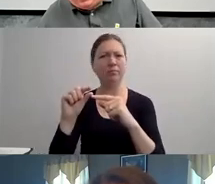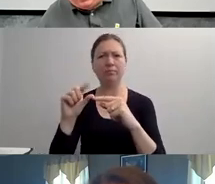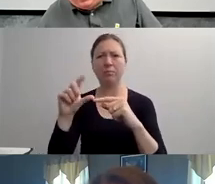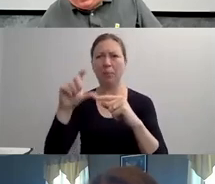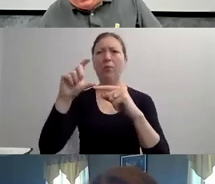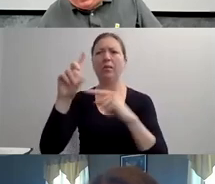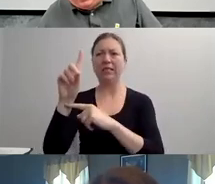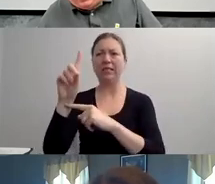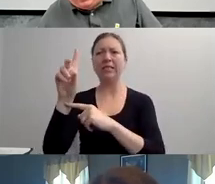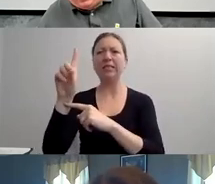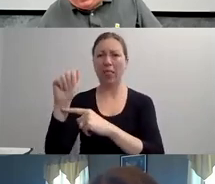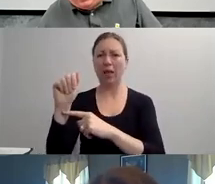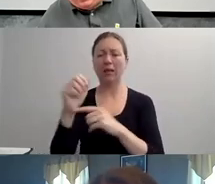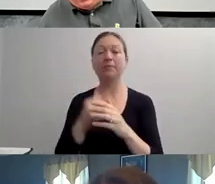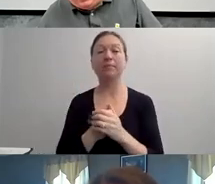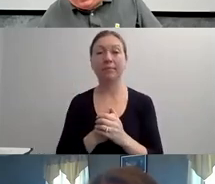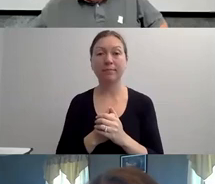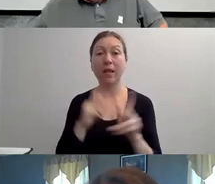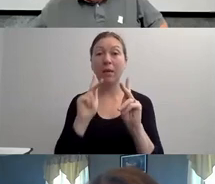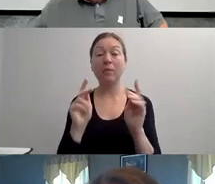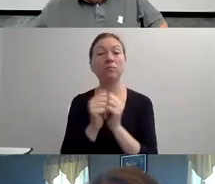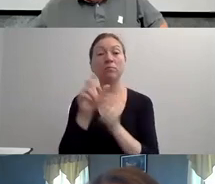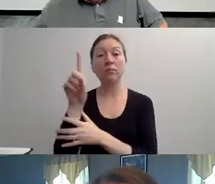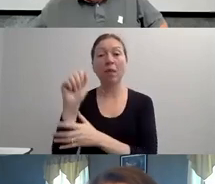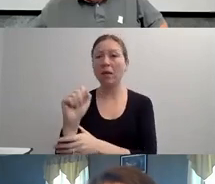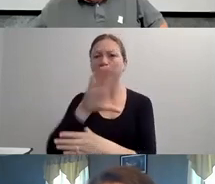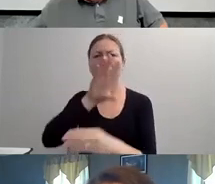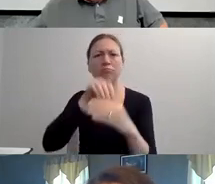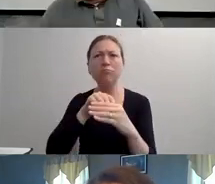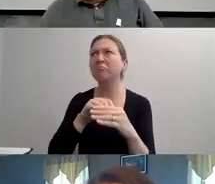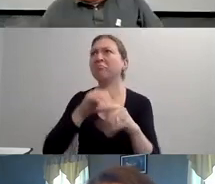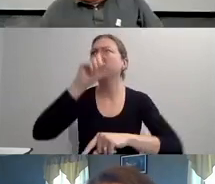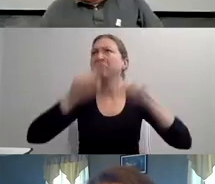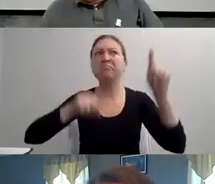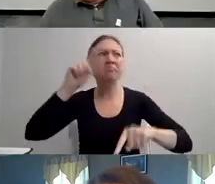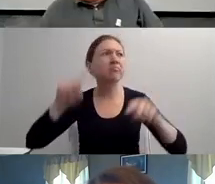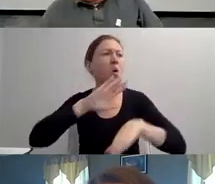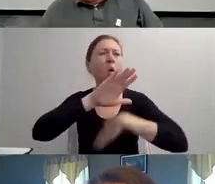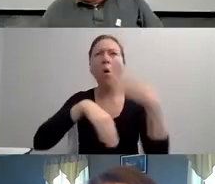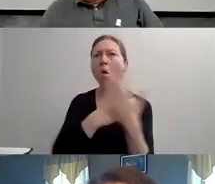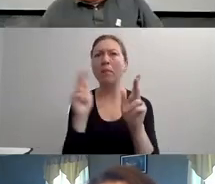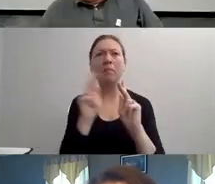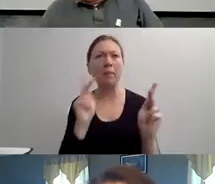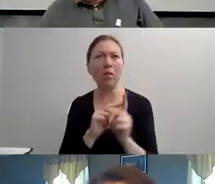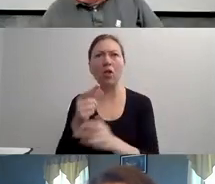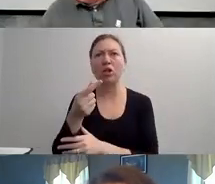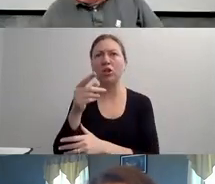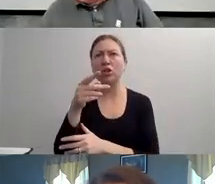"SO WE'RE GOING TO START OFF WITH THE BASIC DEFINITION OF DISABILITY BY THE U.S. GOVERNMENT.